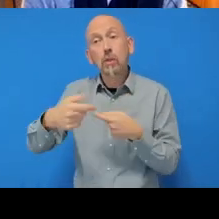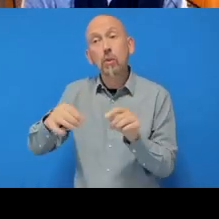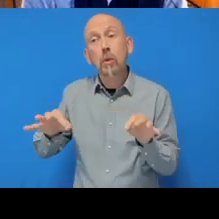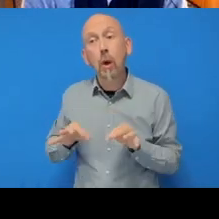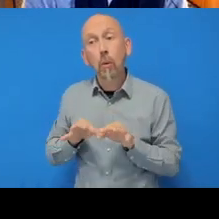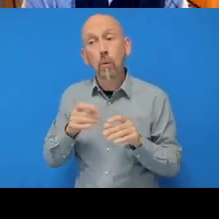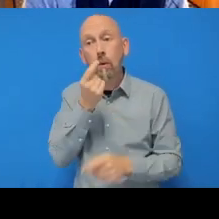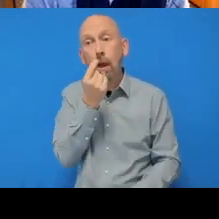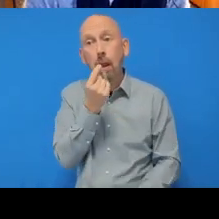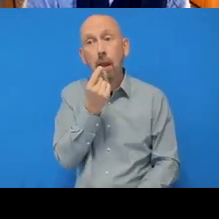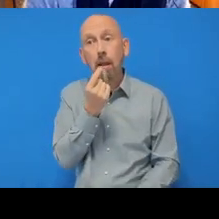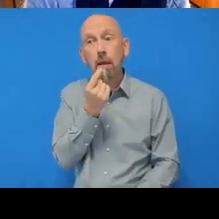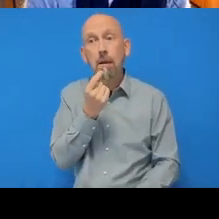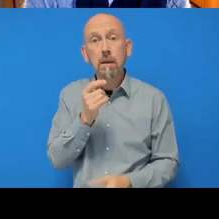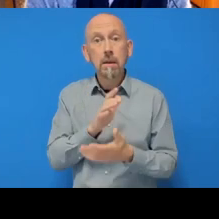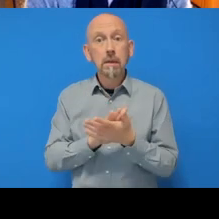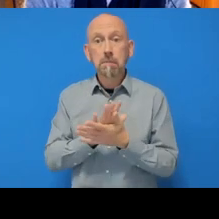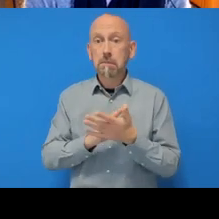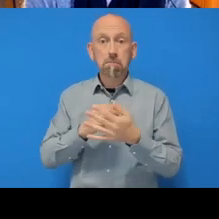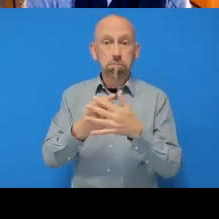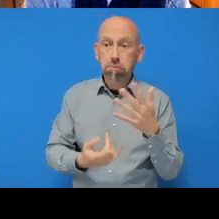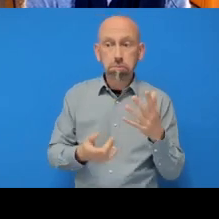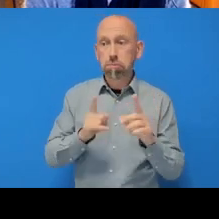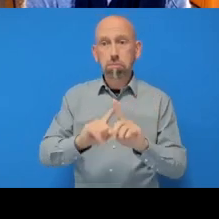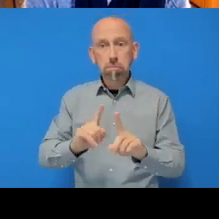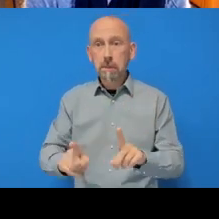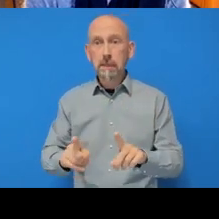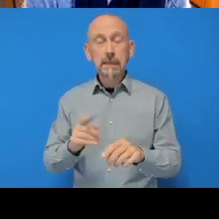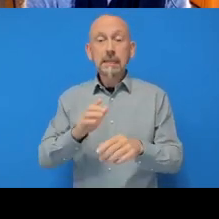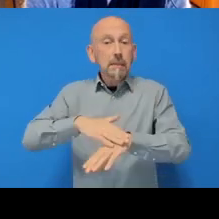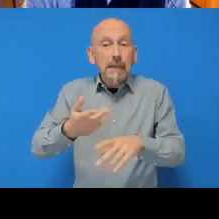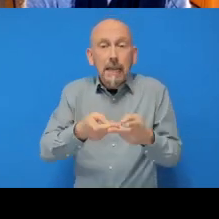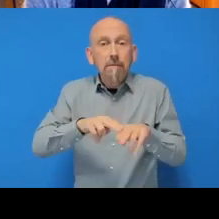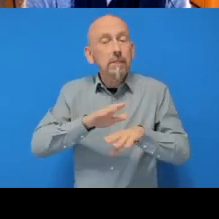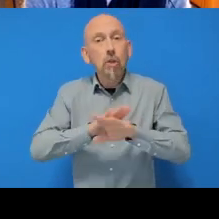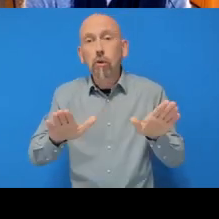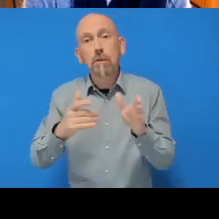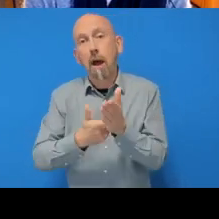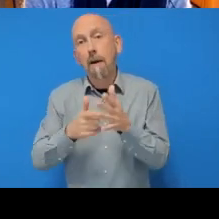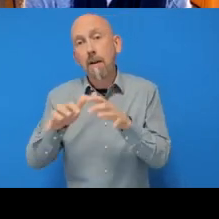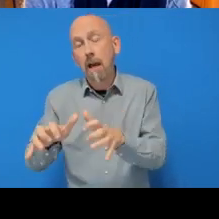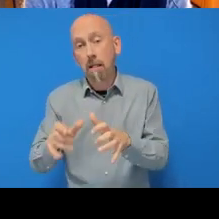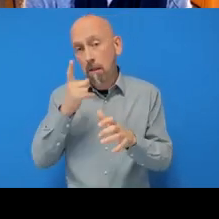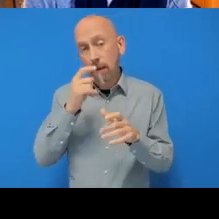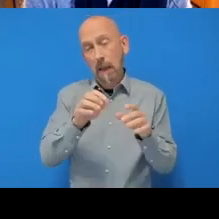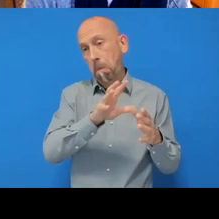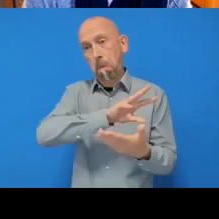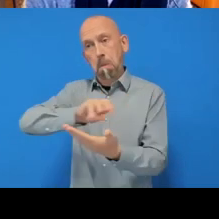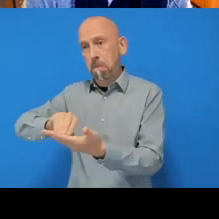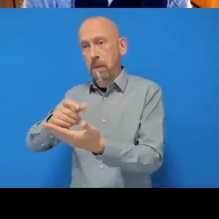And you should be able to open it in there, even if it's not a RMarkdown file.